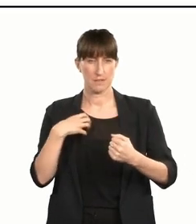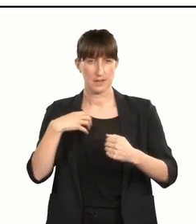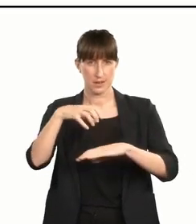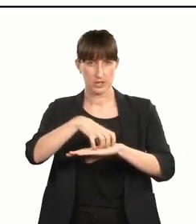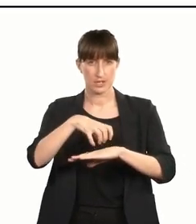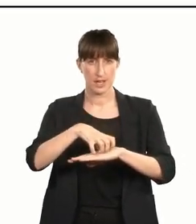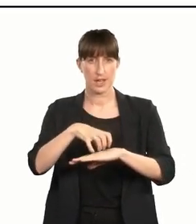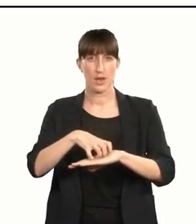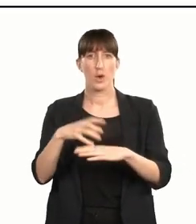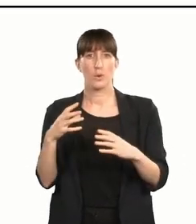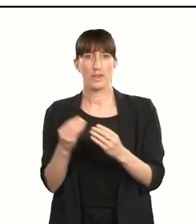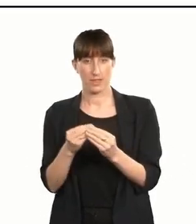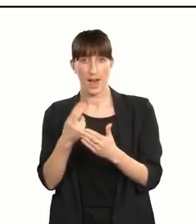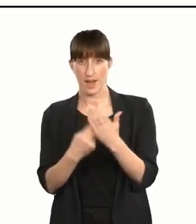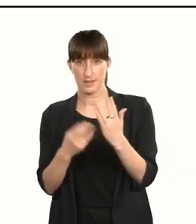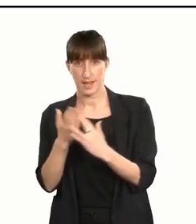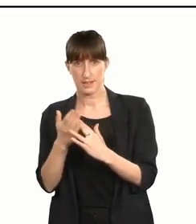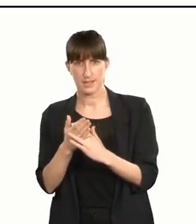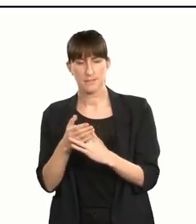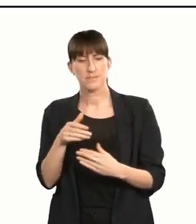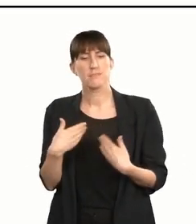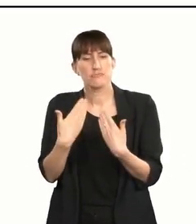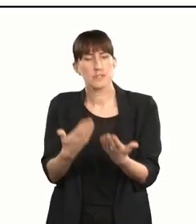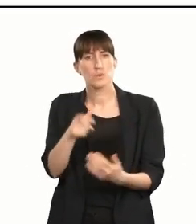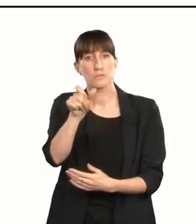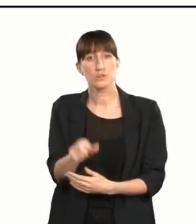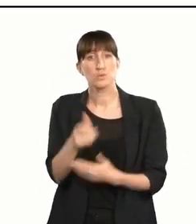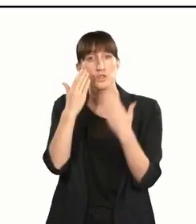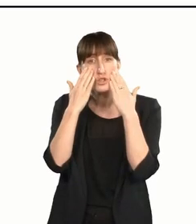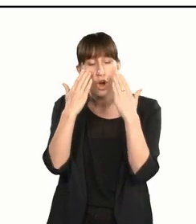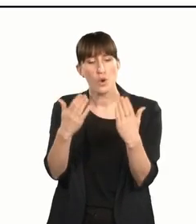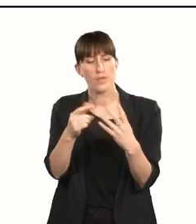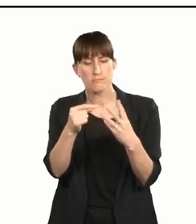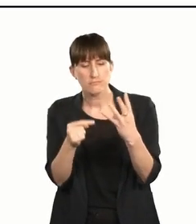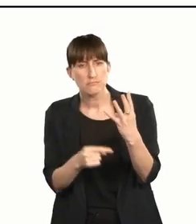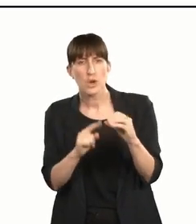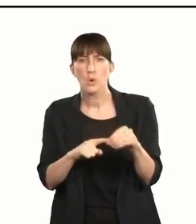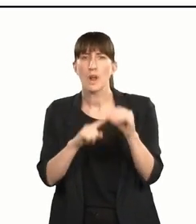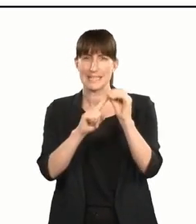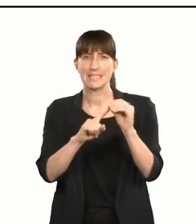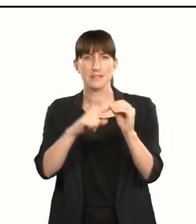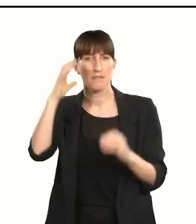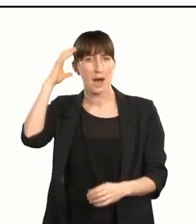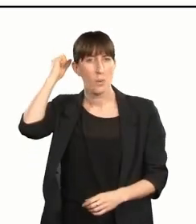to an individual who demonstrates the qualities of Māui. These qualities are innovation,